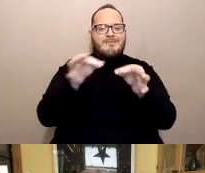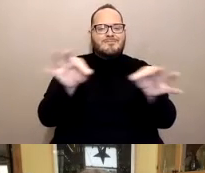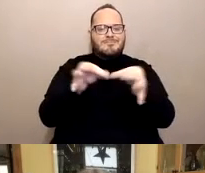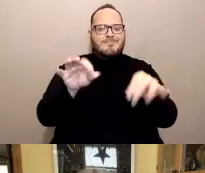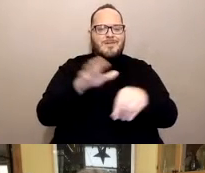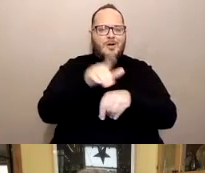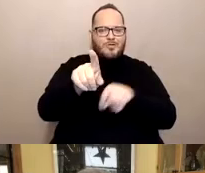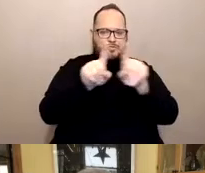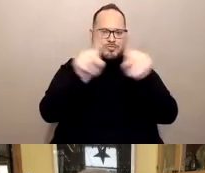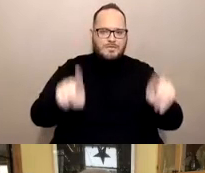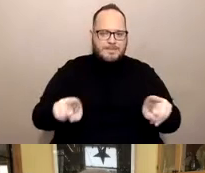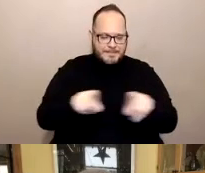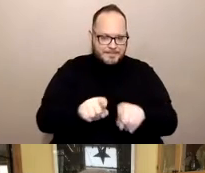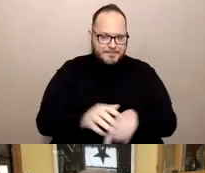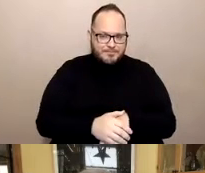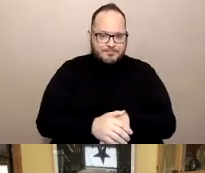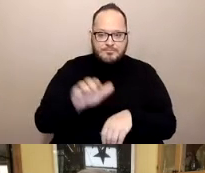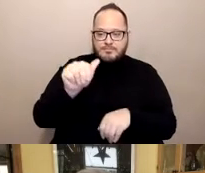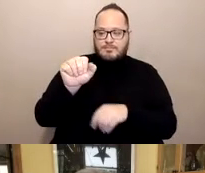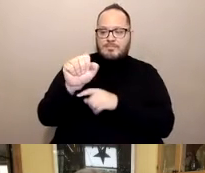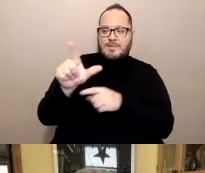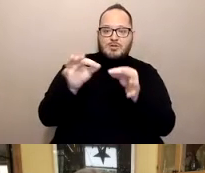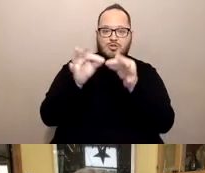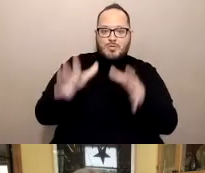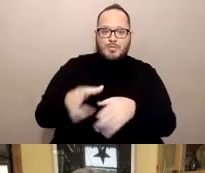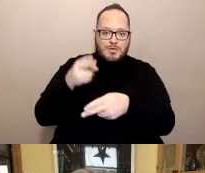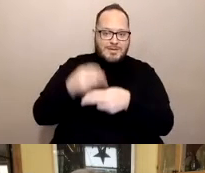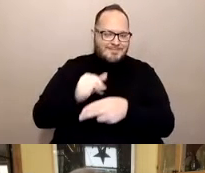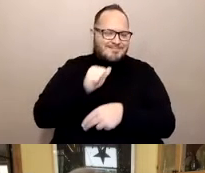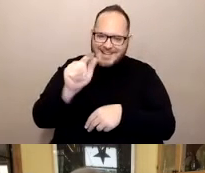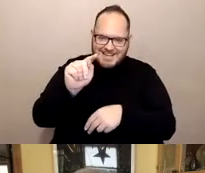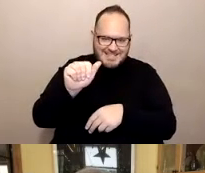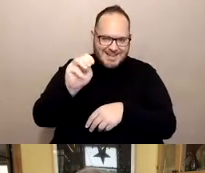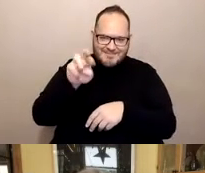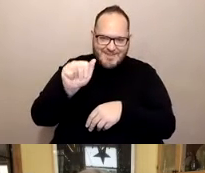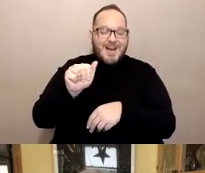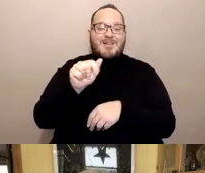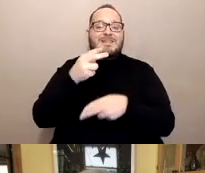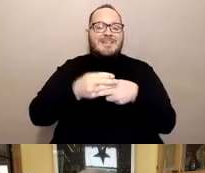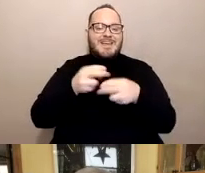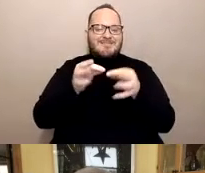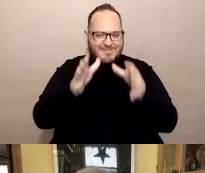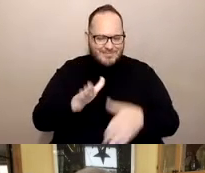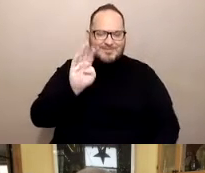Our ASL interpreter today is not Tammera, it's Brandon. So thank you Brandon.